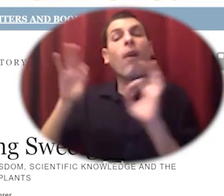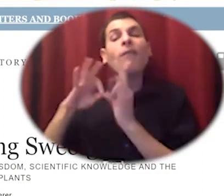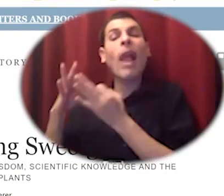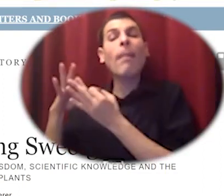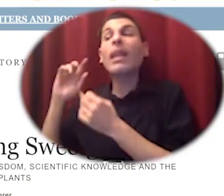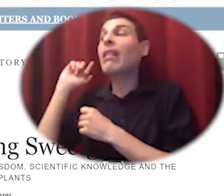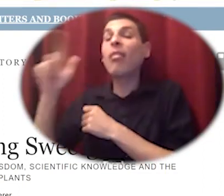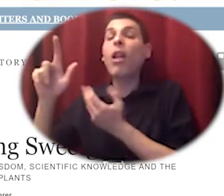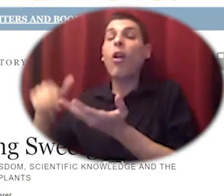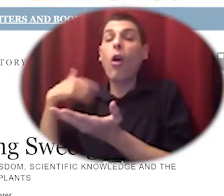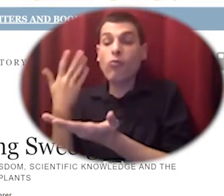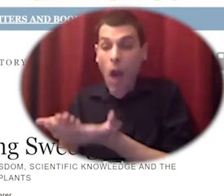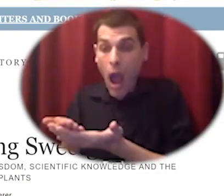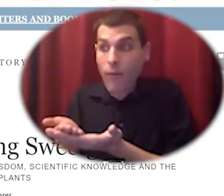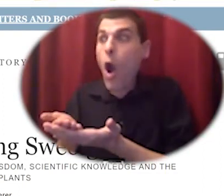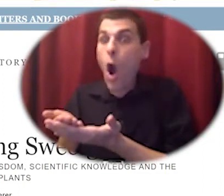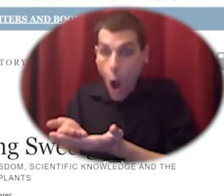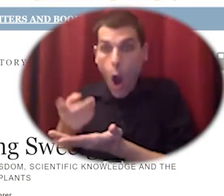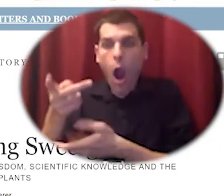then i'd like to show you the green horns